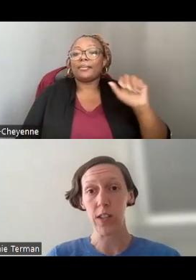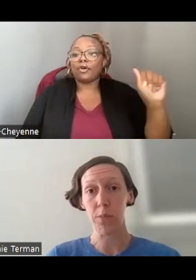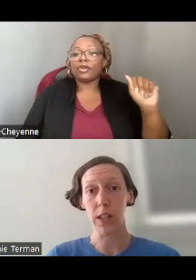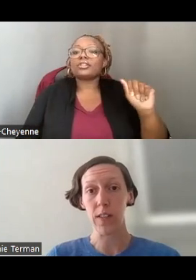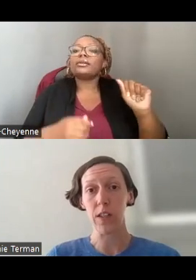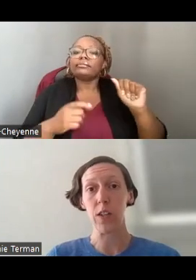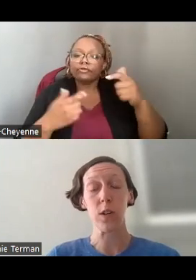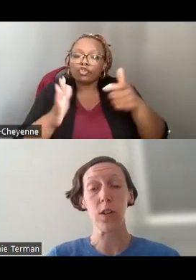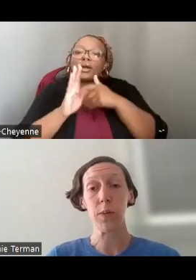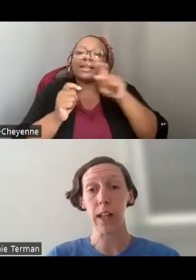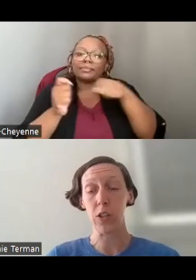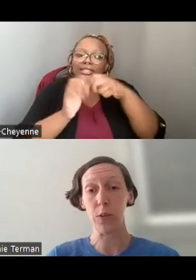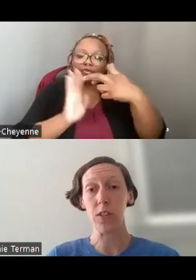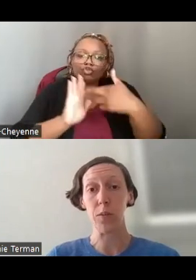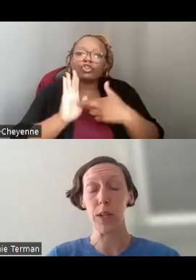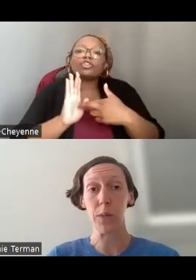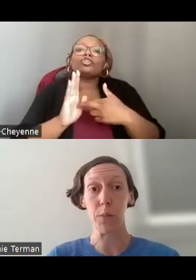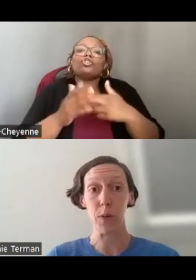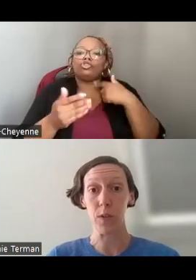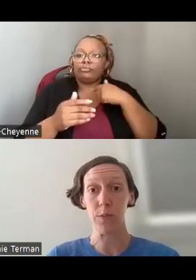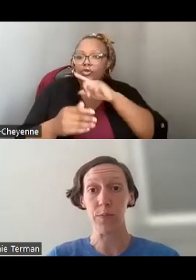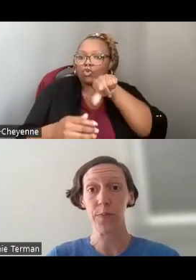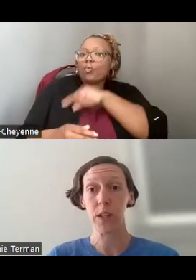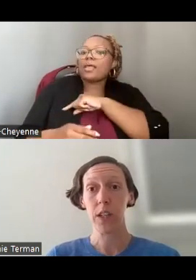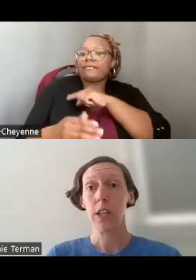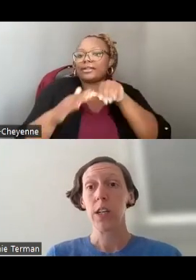IN PLACE IN ORDER TO BE ELIGIBLE TO SUBMIT A PROPOSAL.